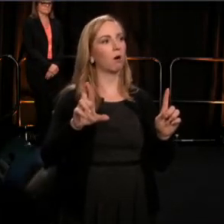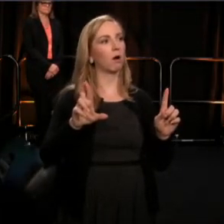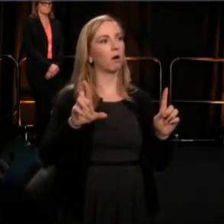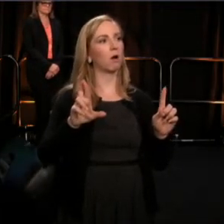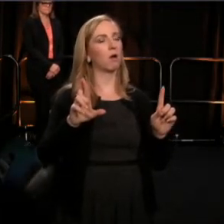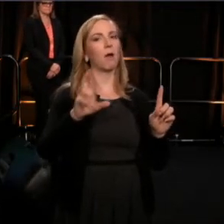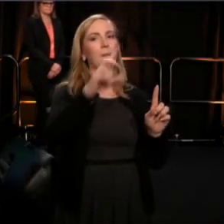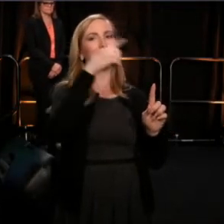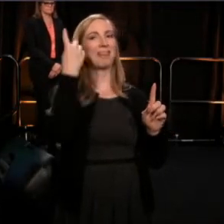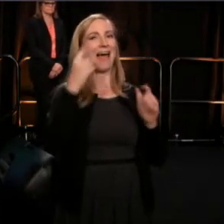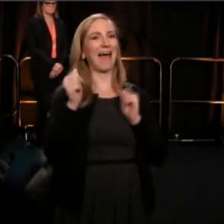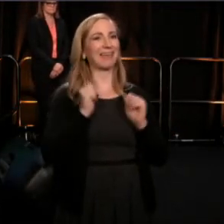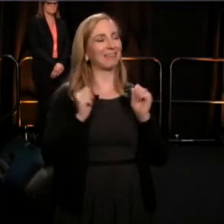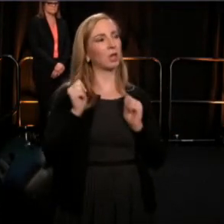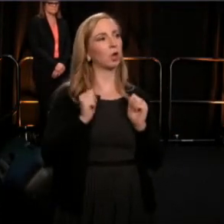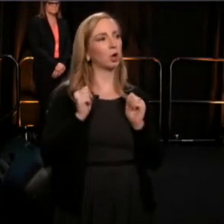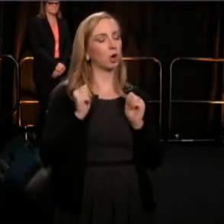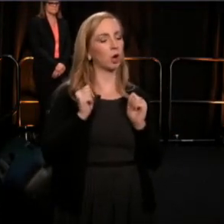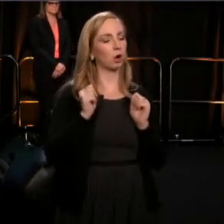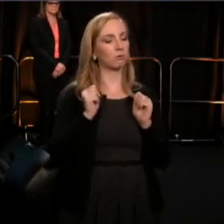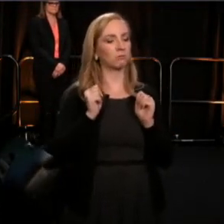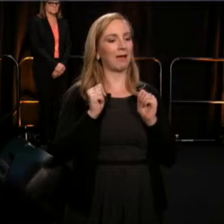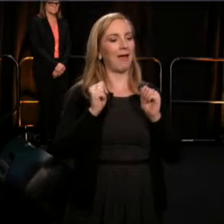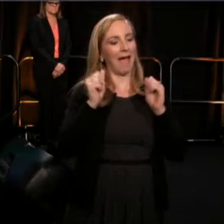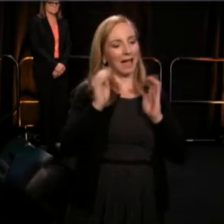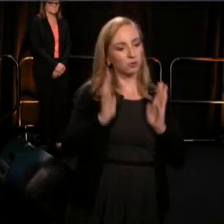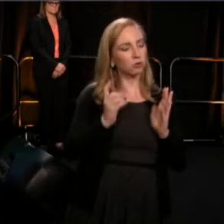have not made our presence or our needs known.